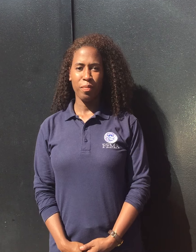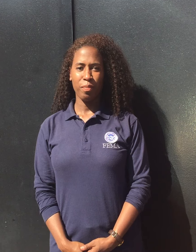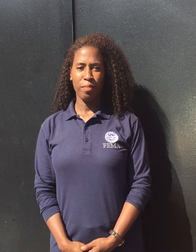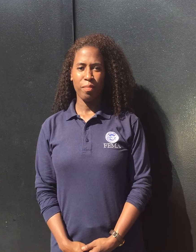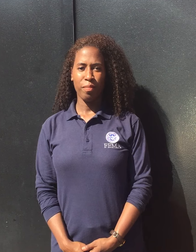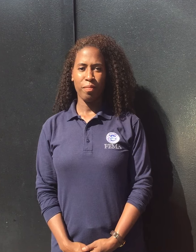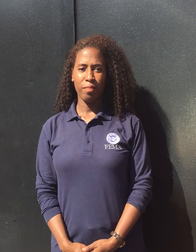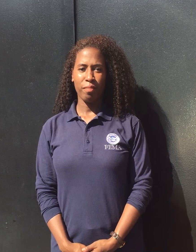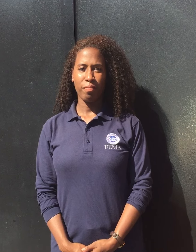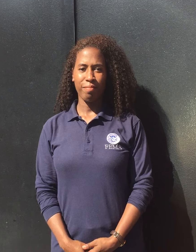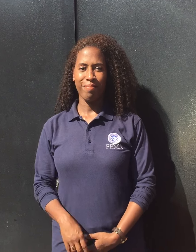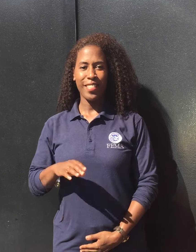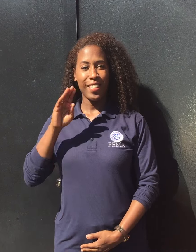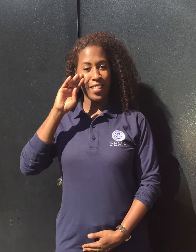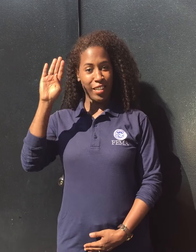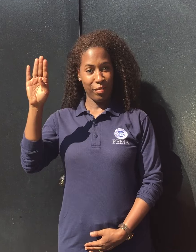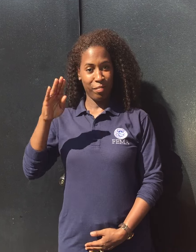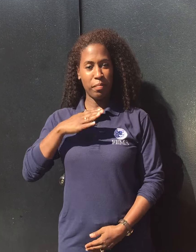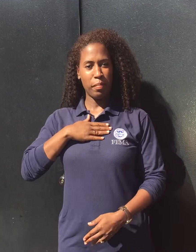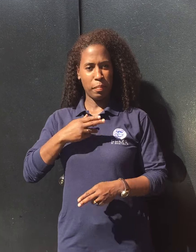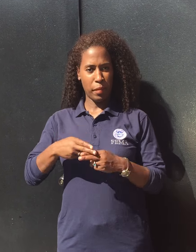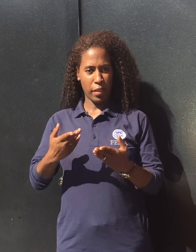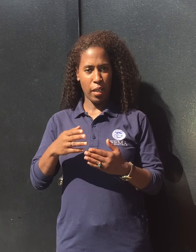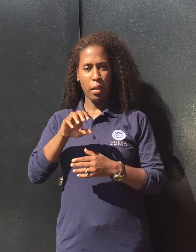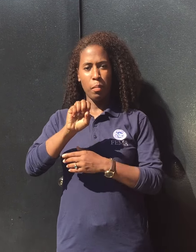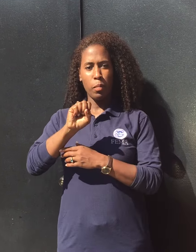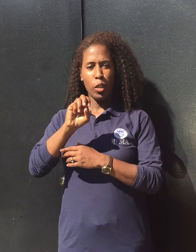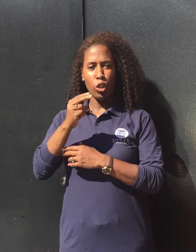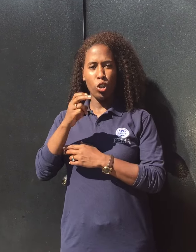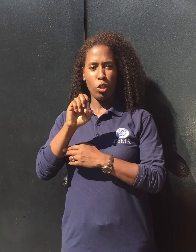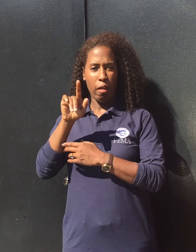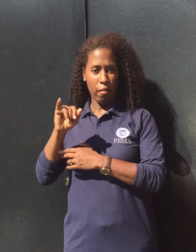Hi. I'm Shelly with FEMA.